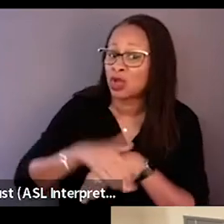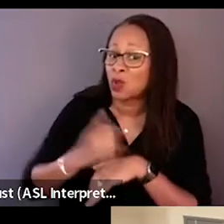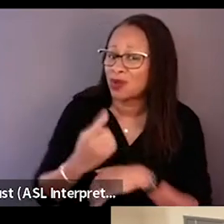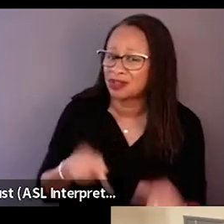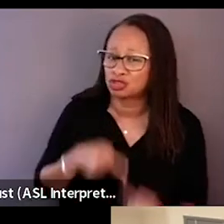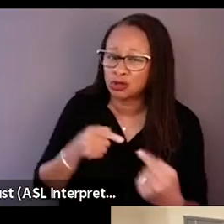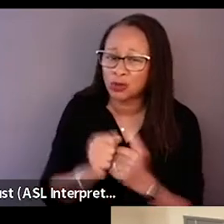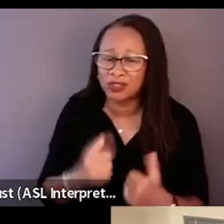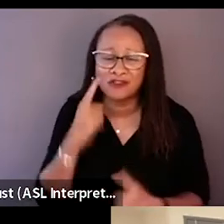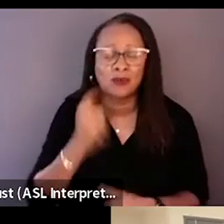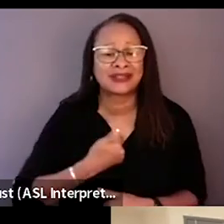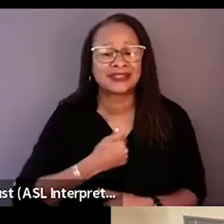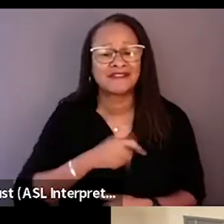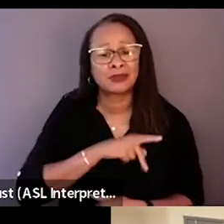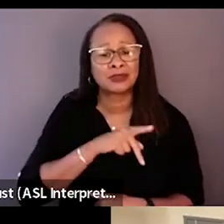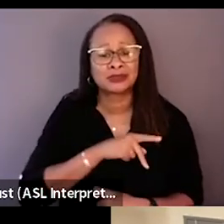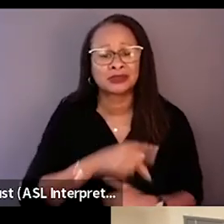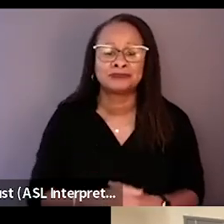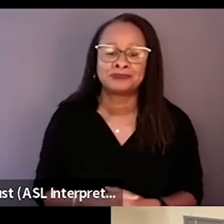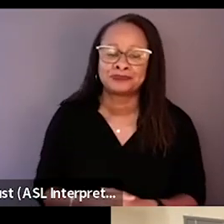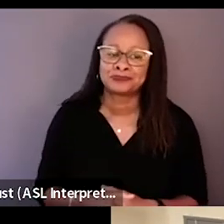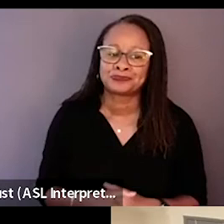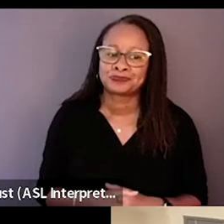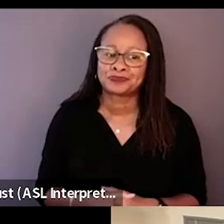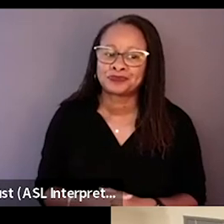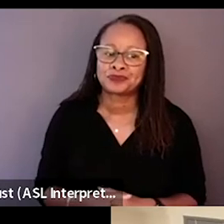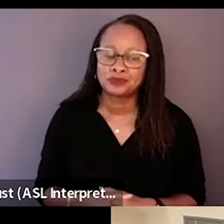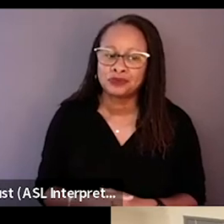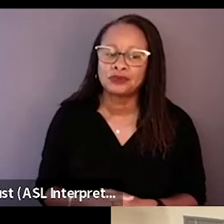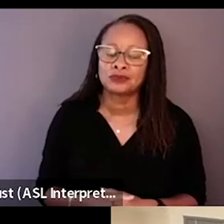for myself personally, I think I was at a time